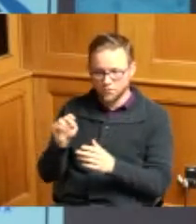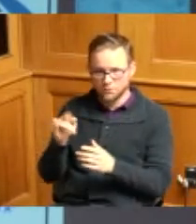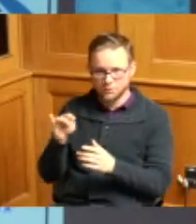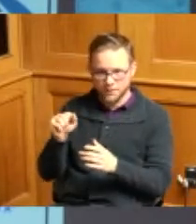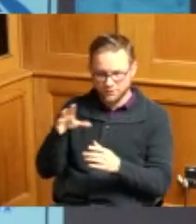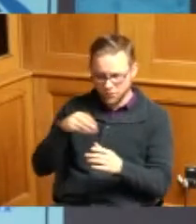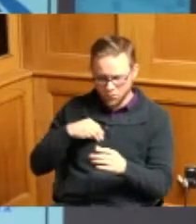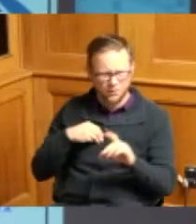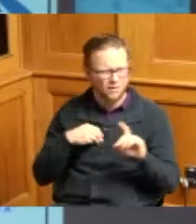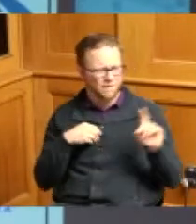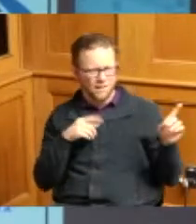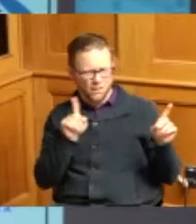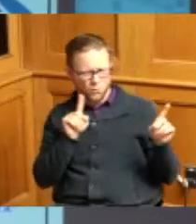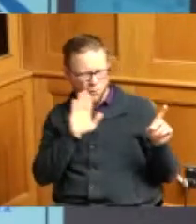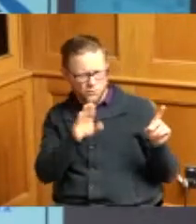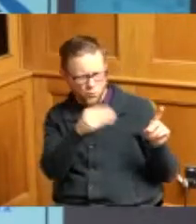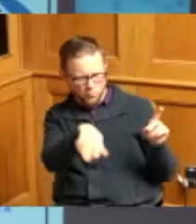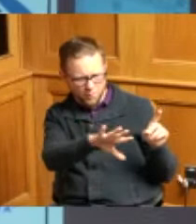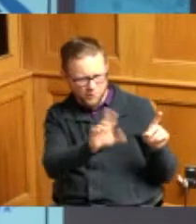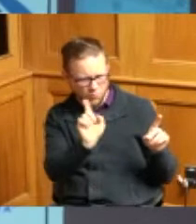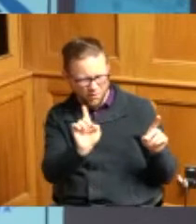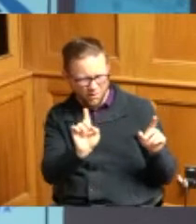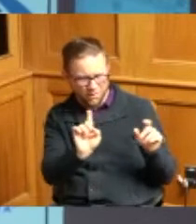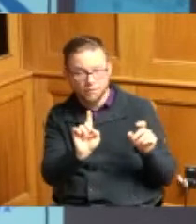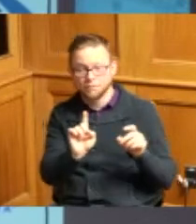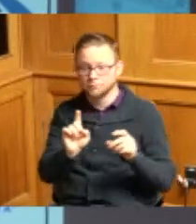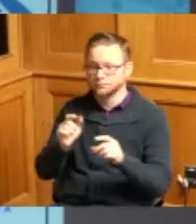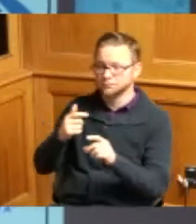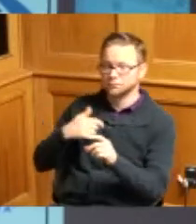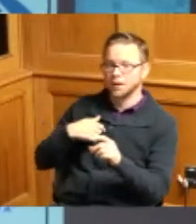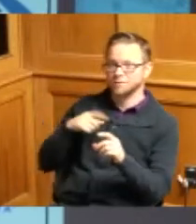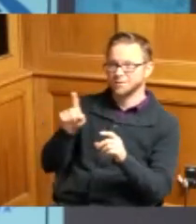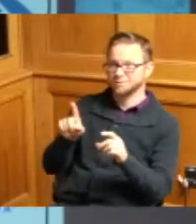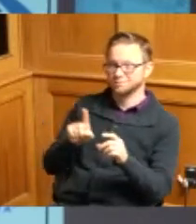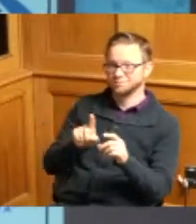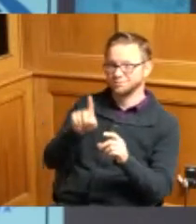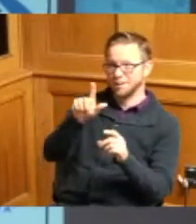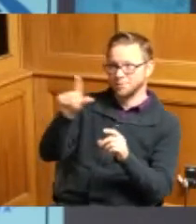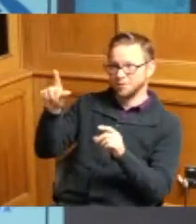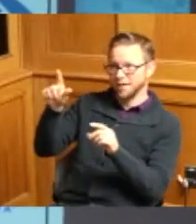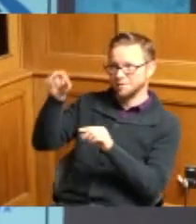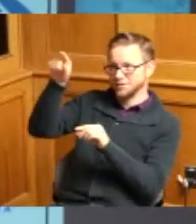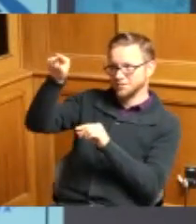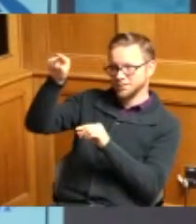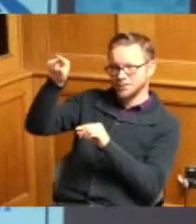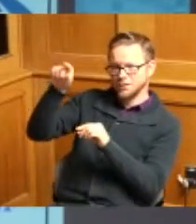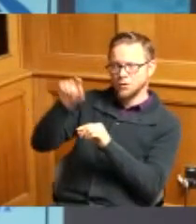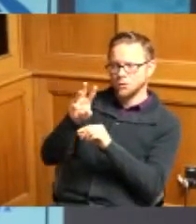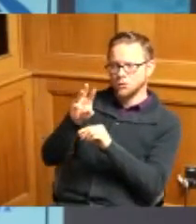located I am located in the upper left corner farther down I see willow willow continues out